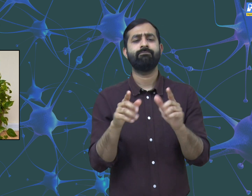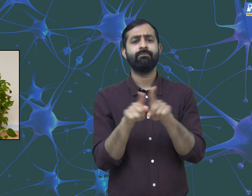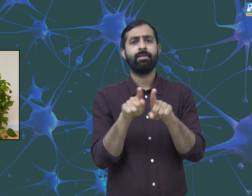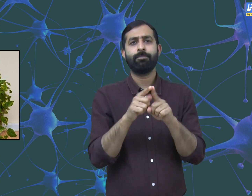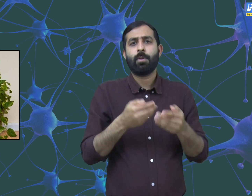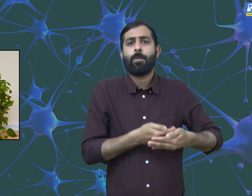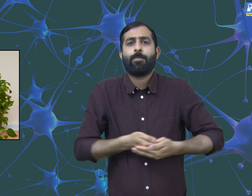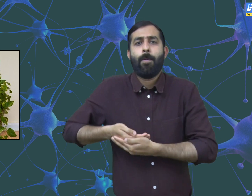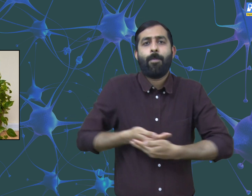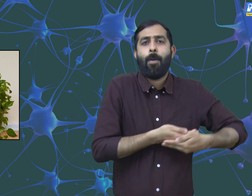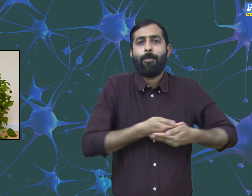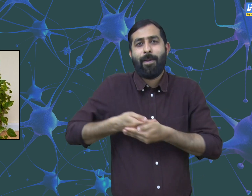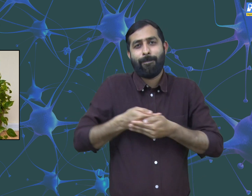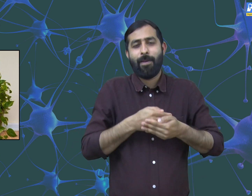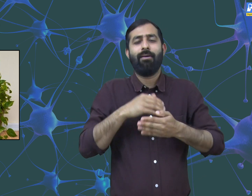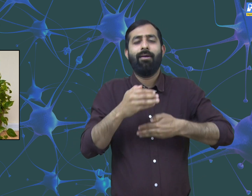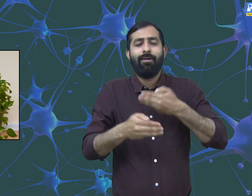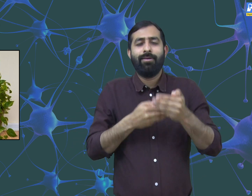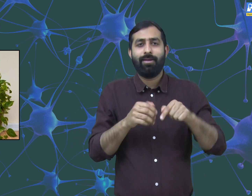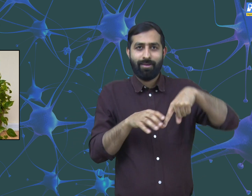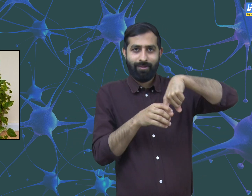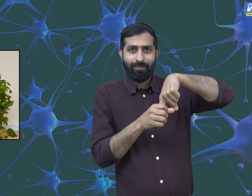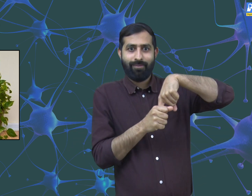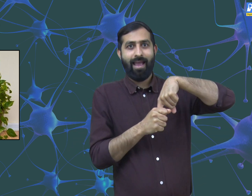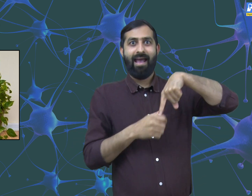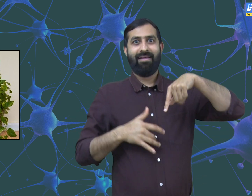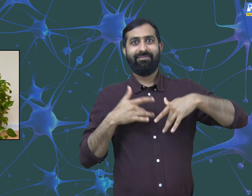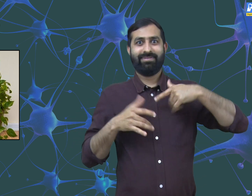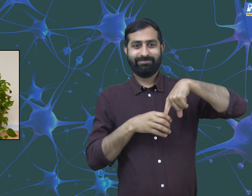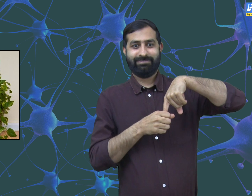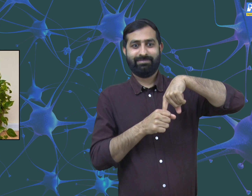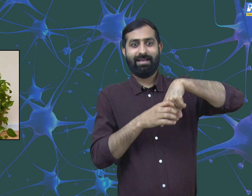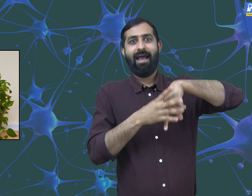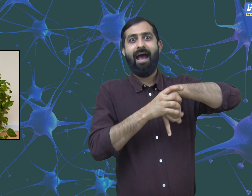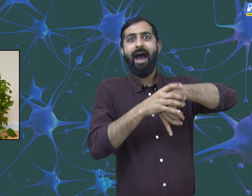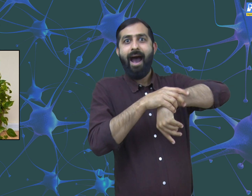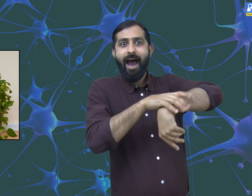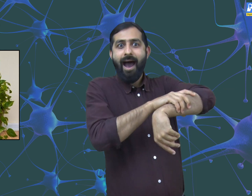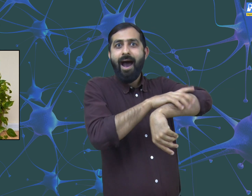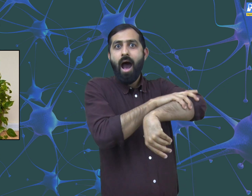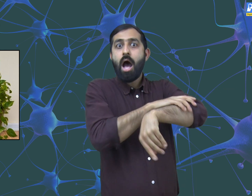Tendrils need support to climb it is just like offering one's finger to a baby's hand.